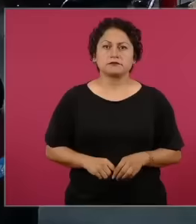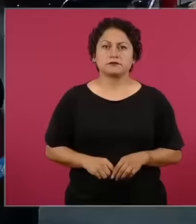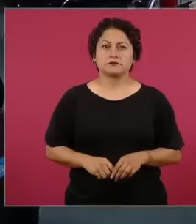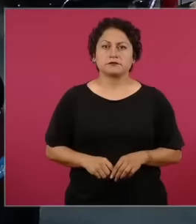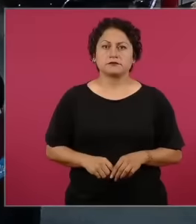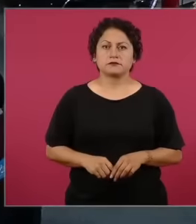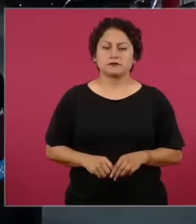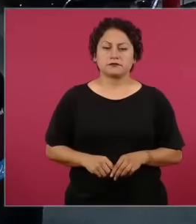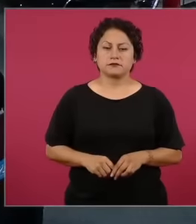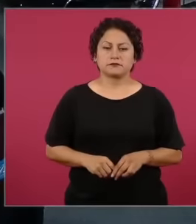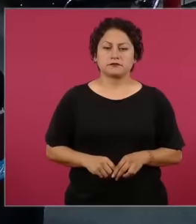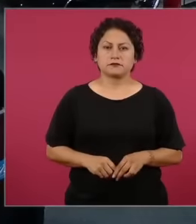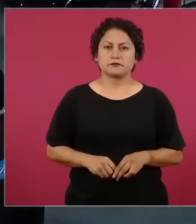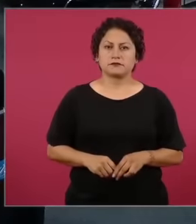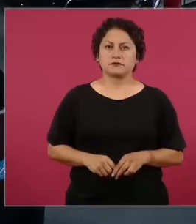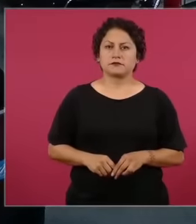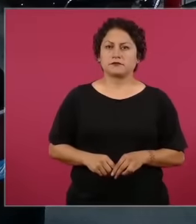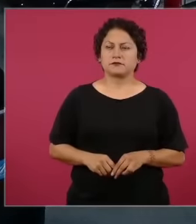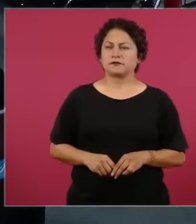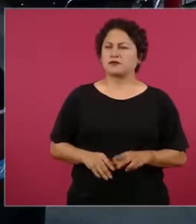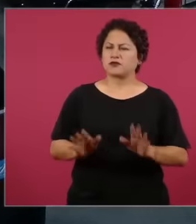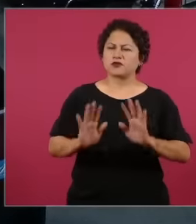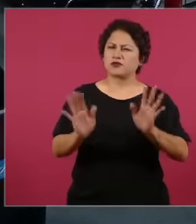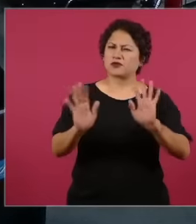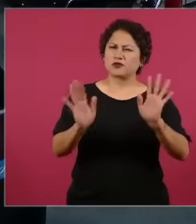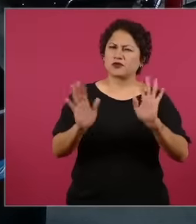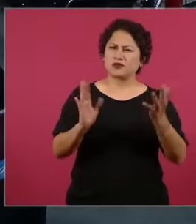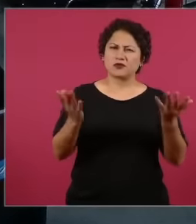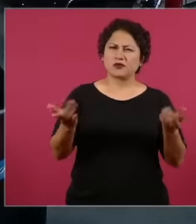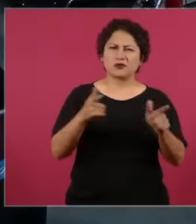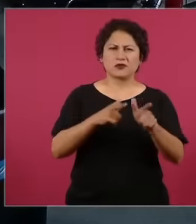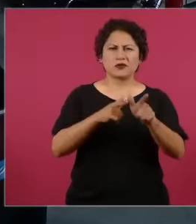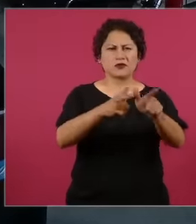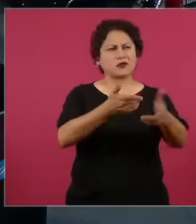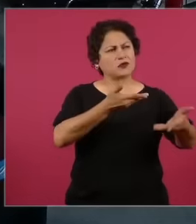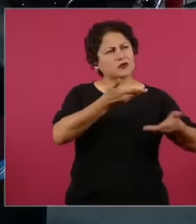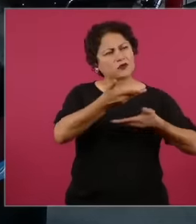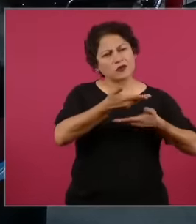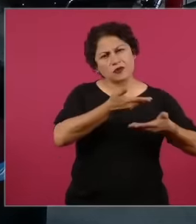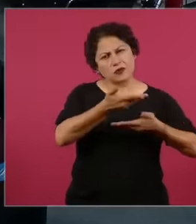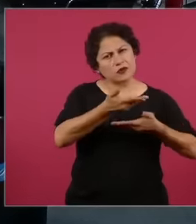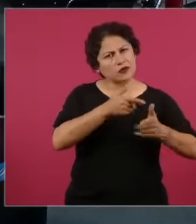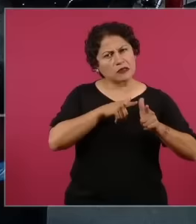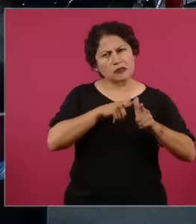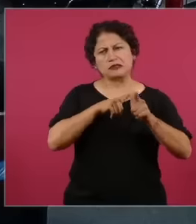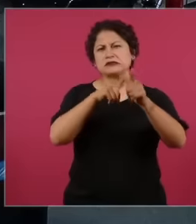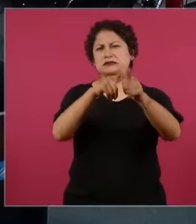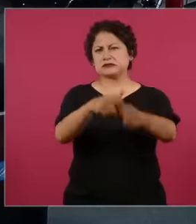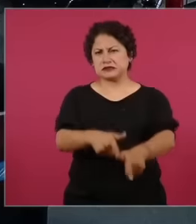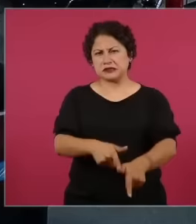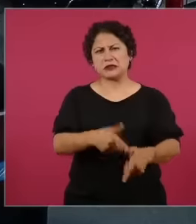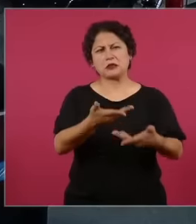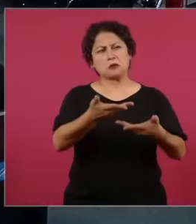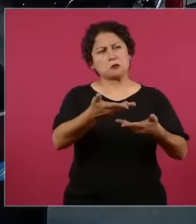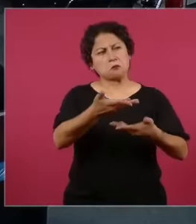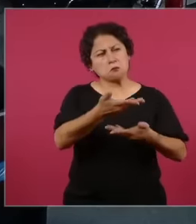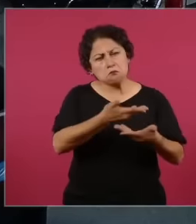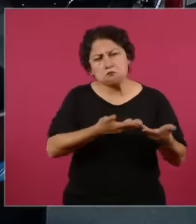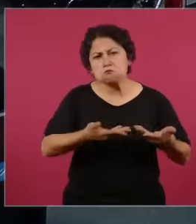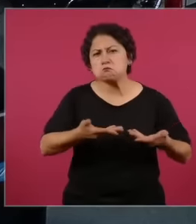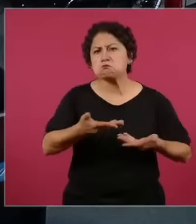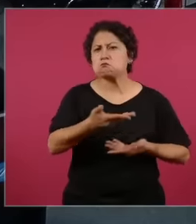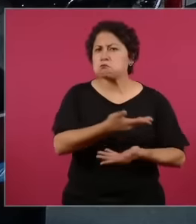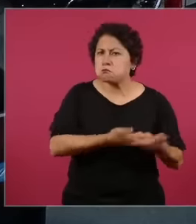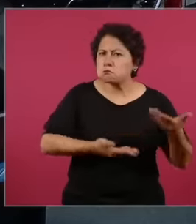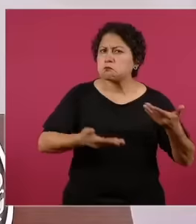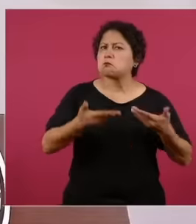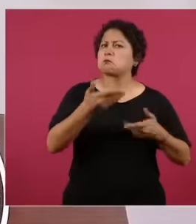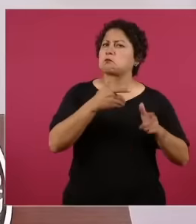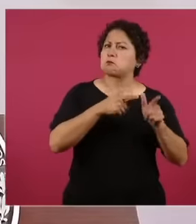Mexico the relationship is The relationship continues but hopefully there is a ratification from